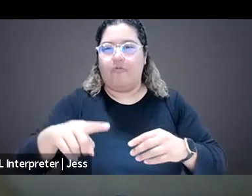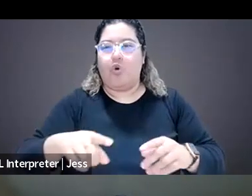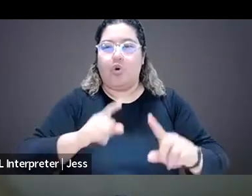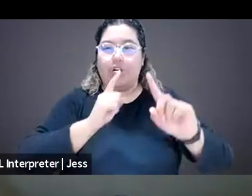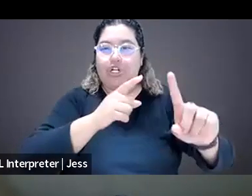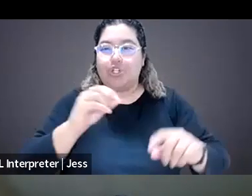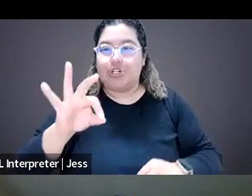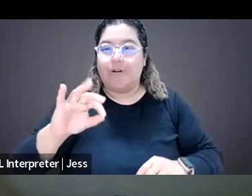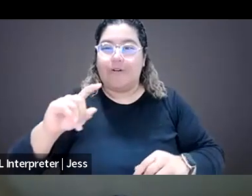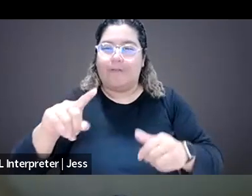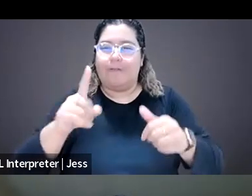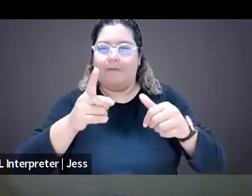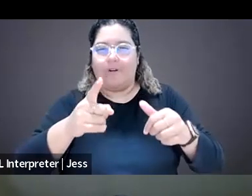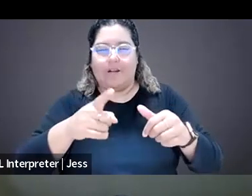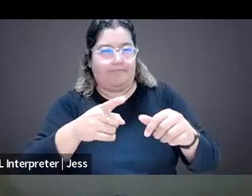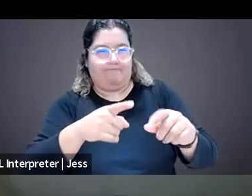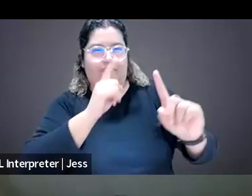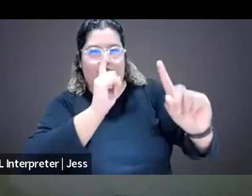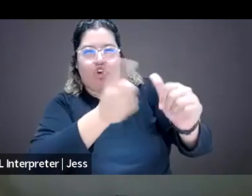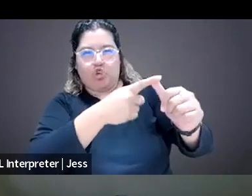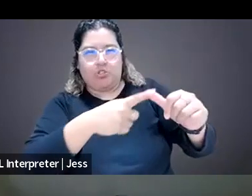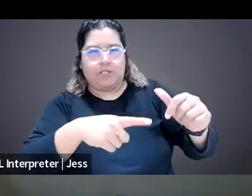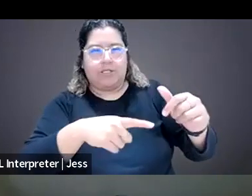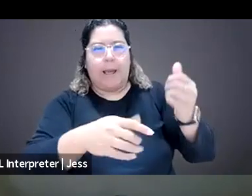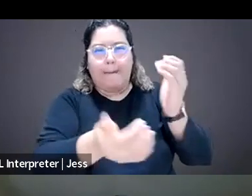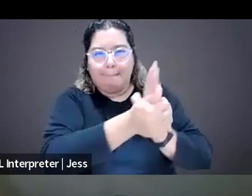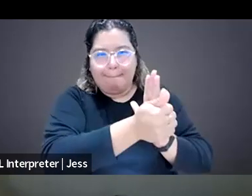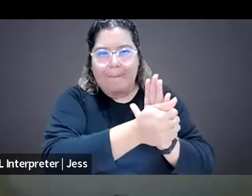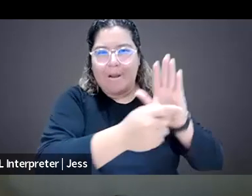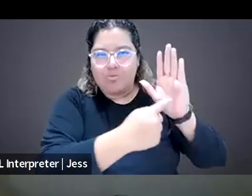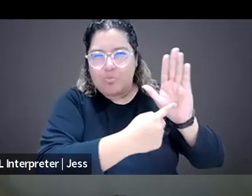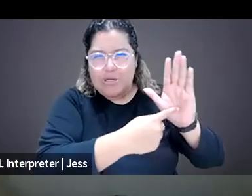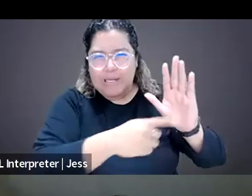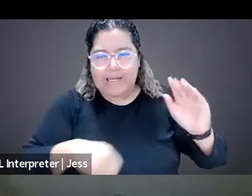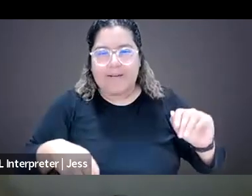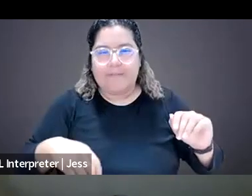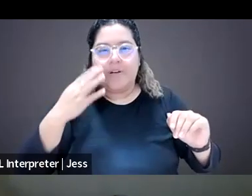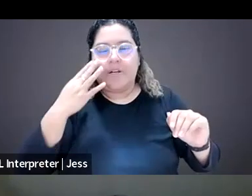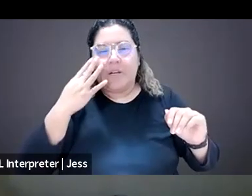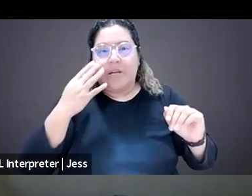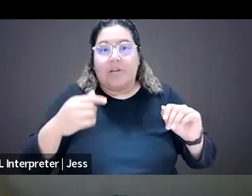And we'll get started in just a second. We'll just wait for folks to sort of filter in virtually.